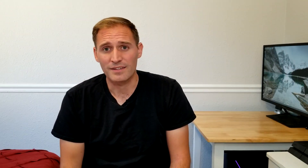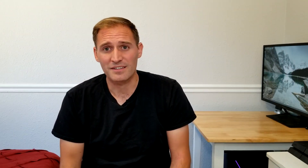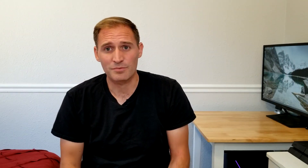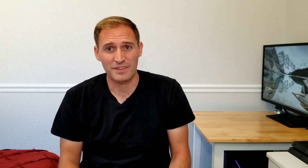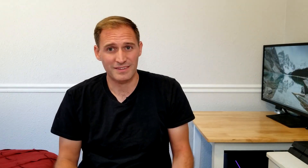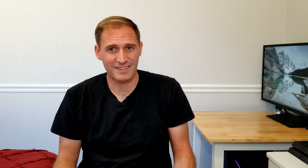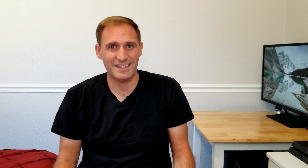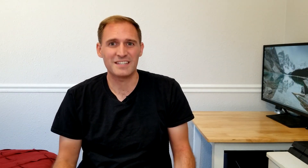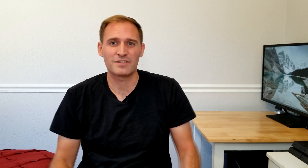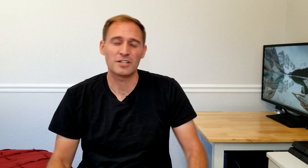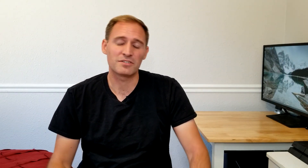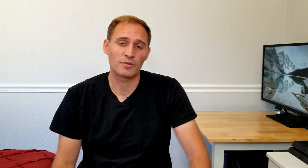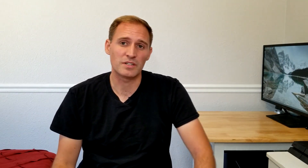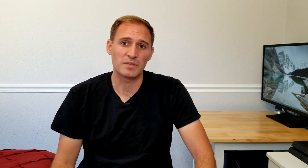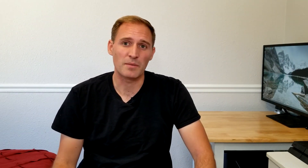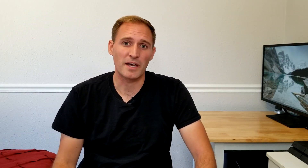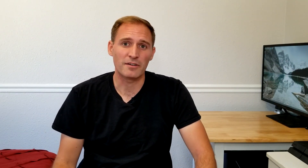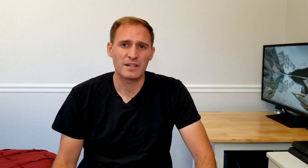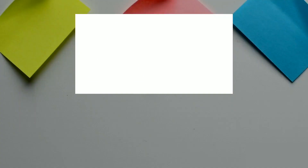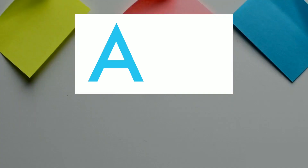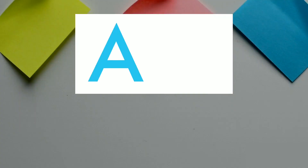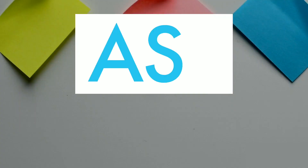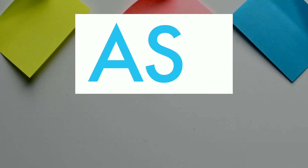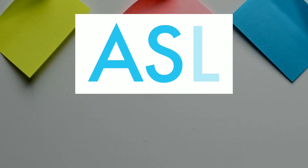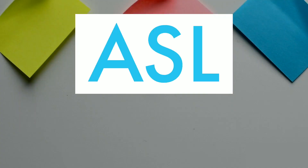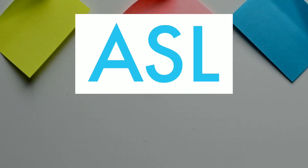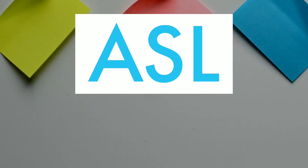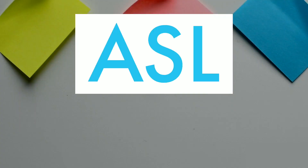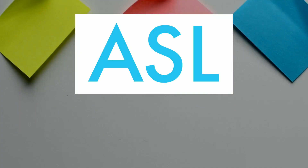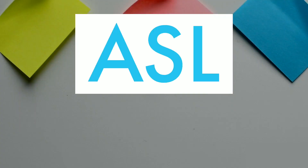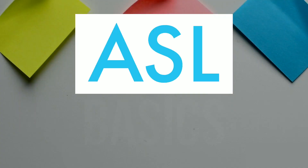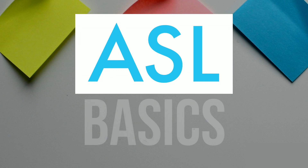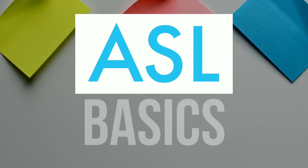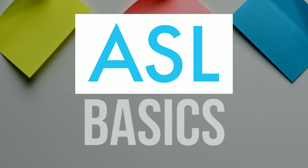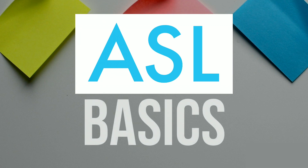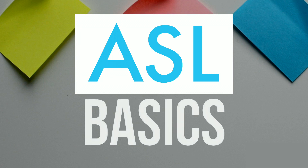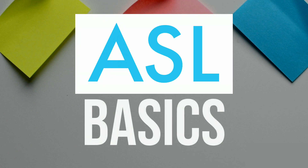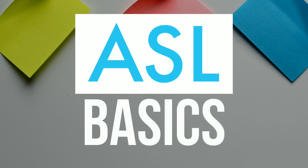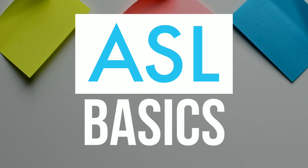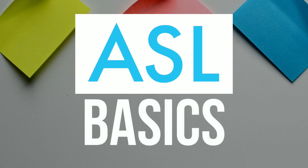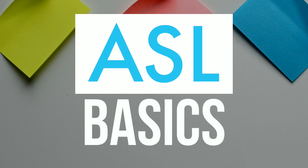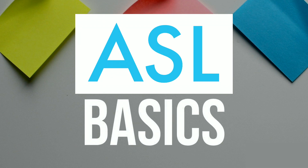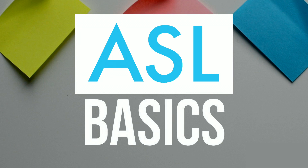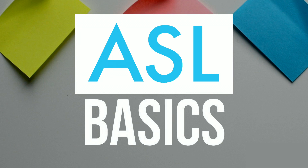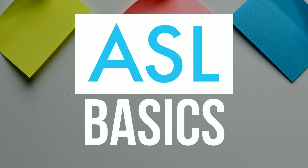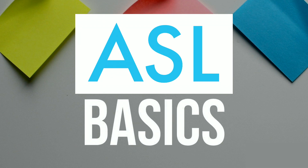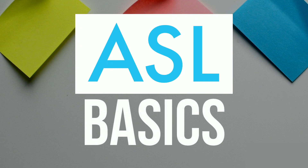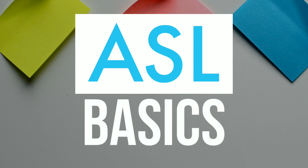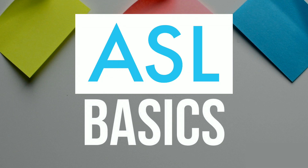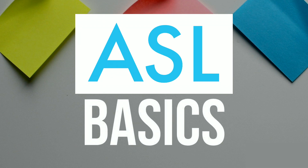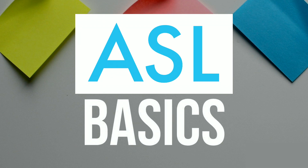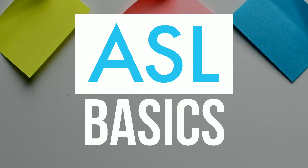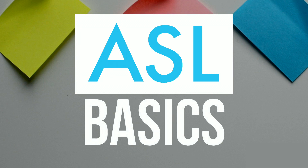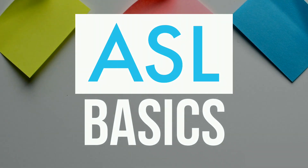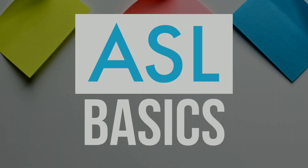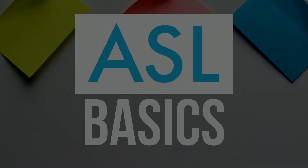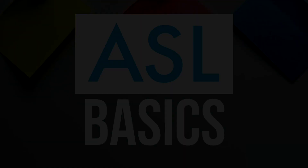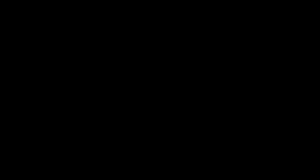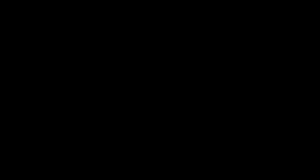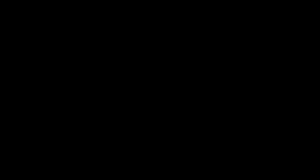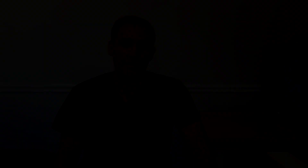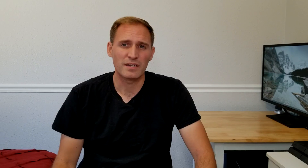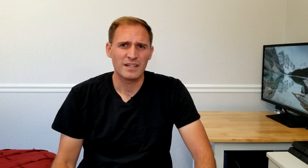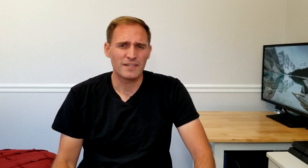And this is what today’s video’s going to be about.